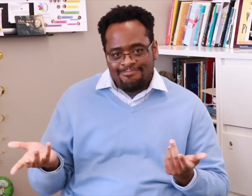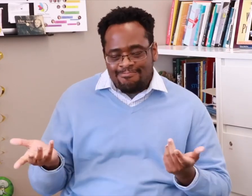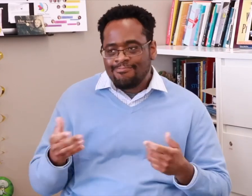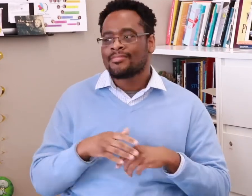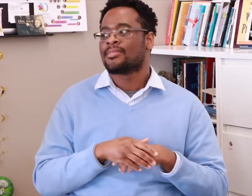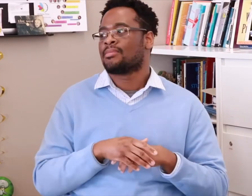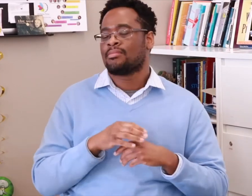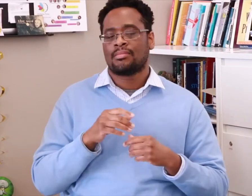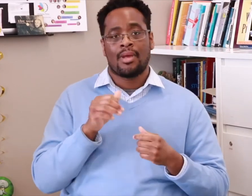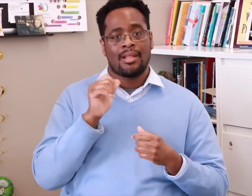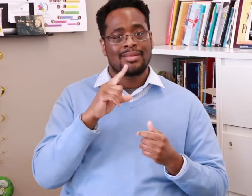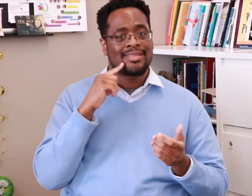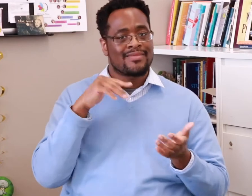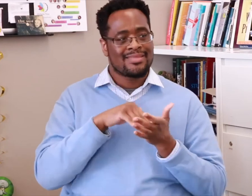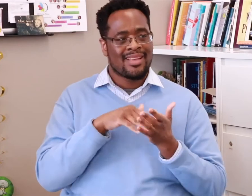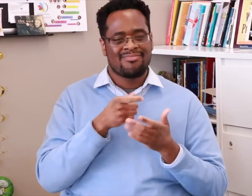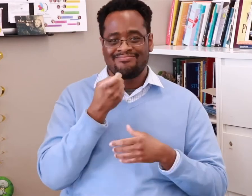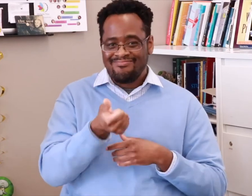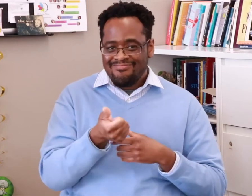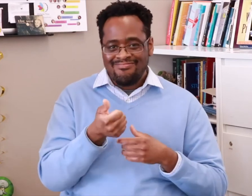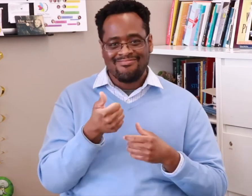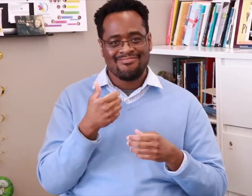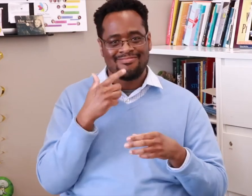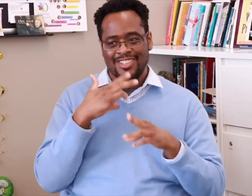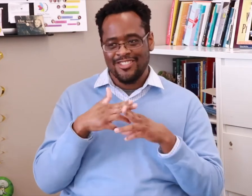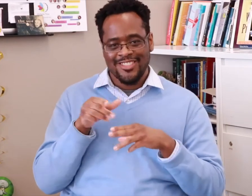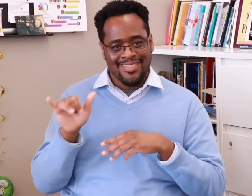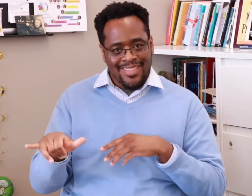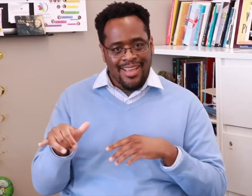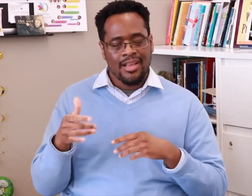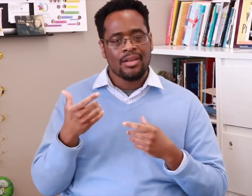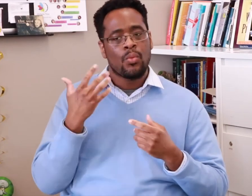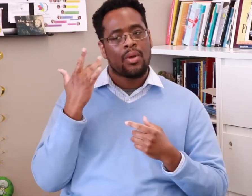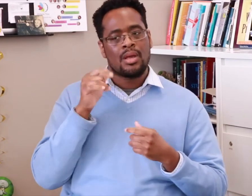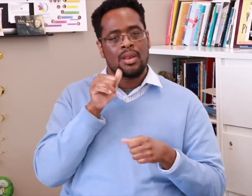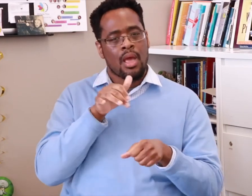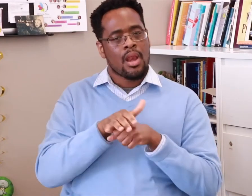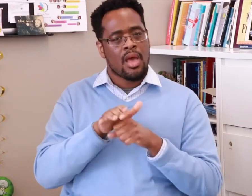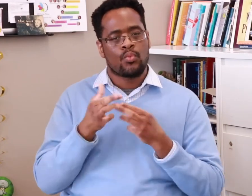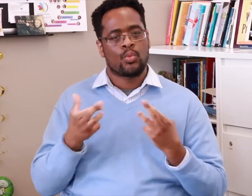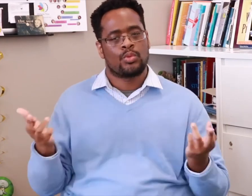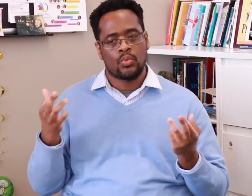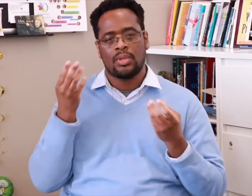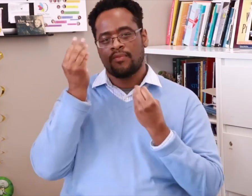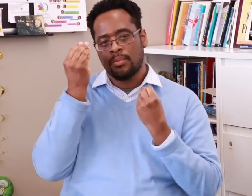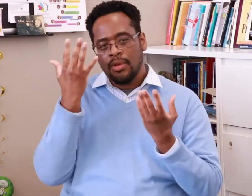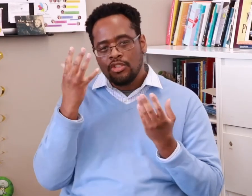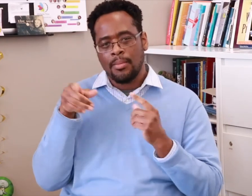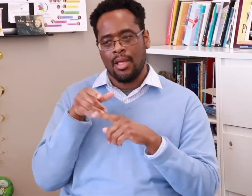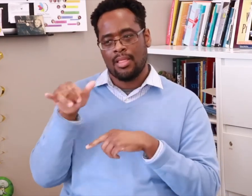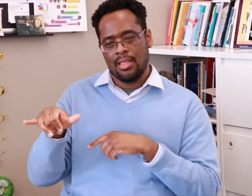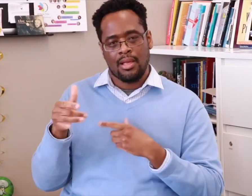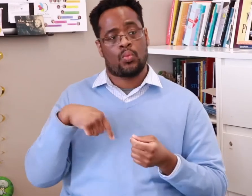There’s very little information about this in ASL and Deaf Studies. There’s not enough resources and information about that history.